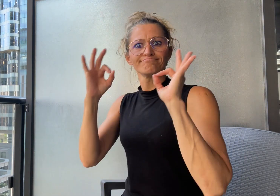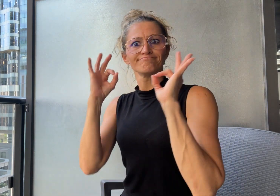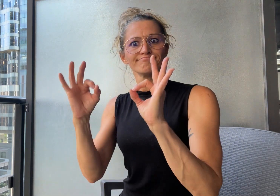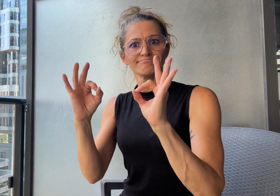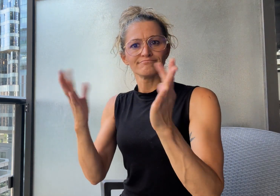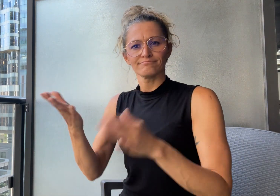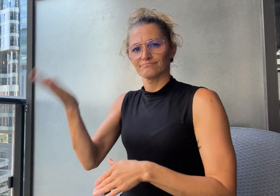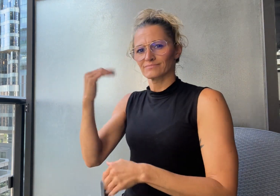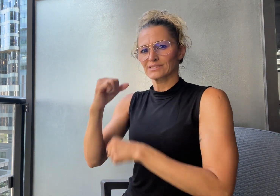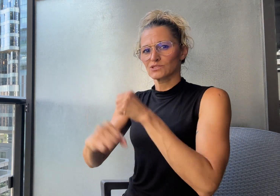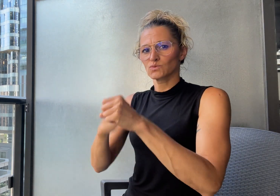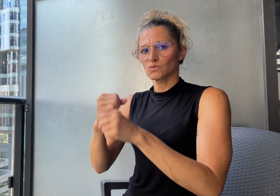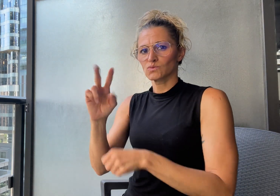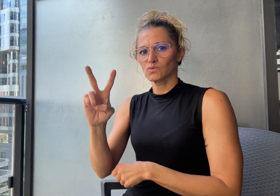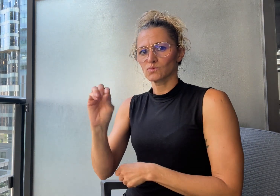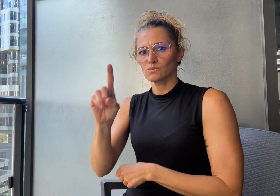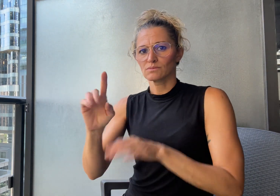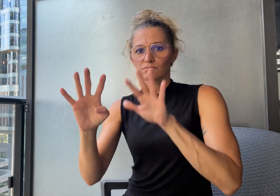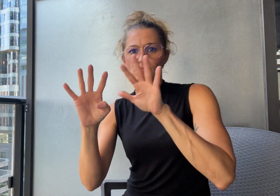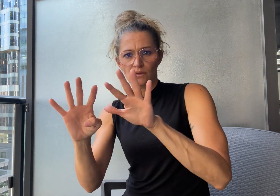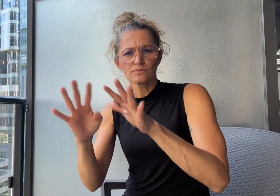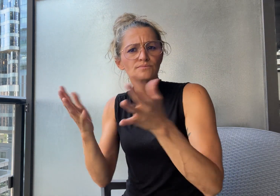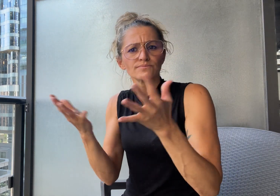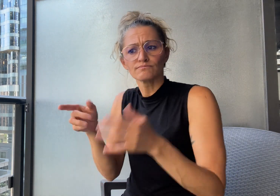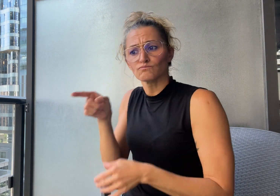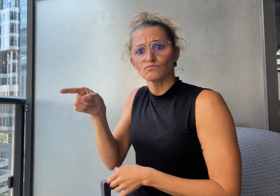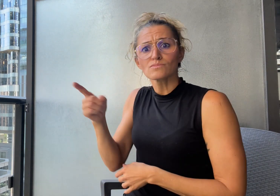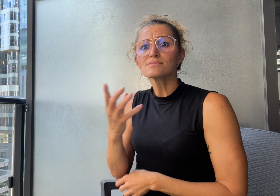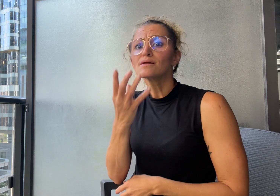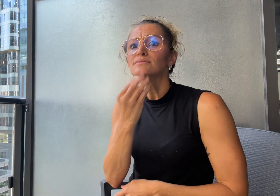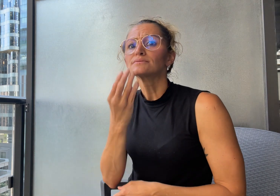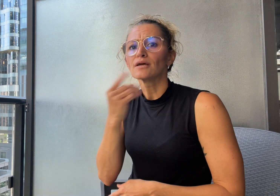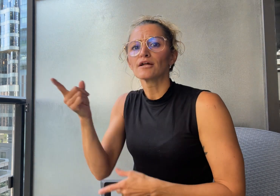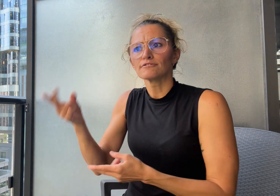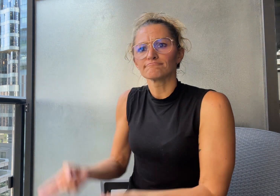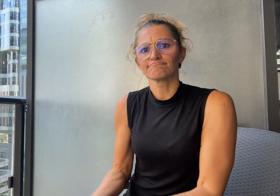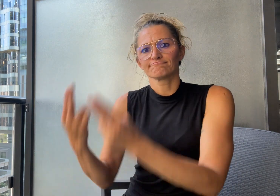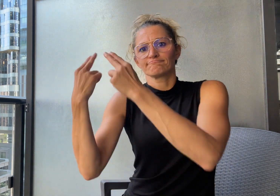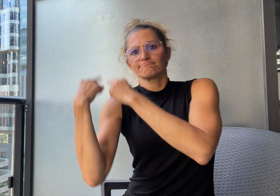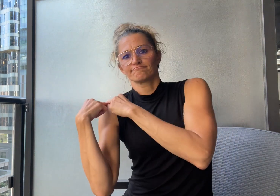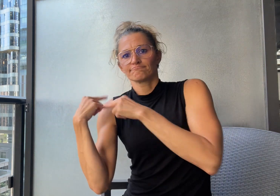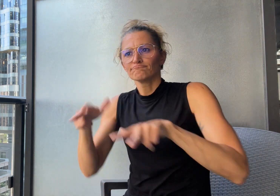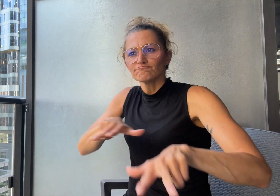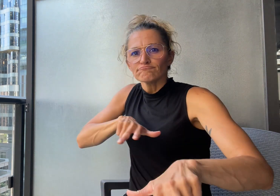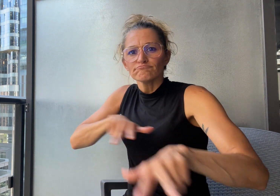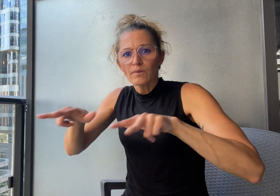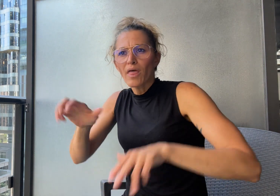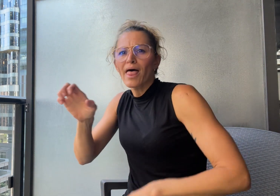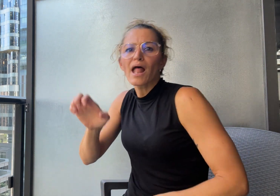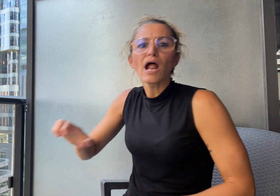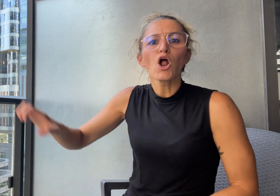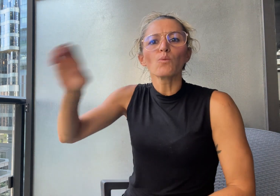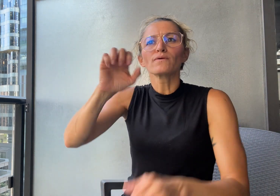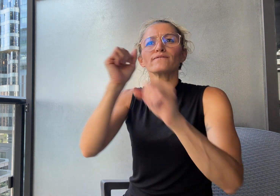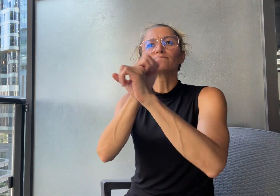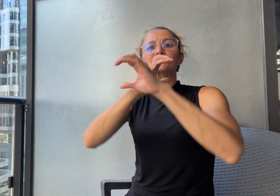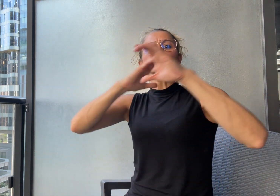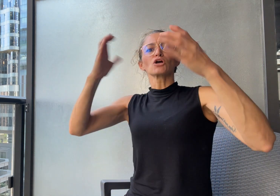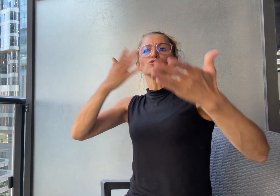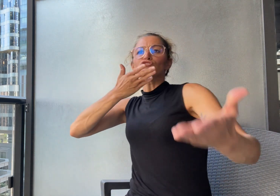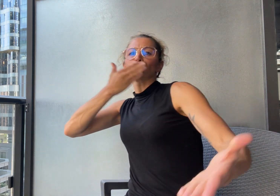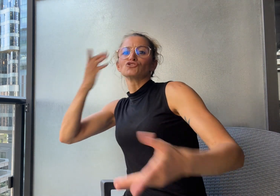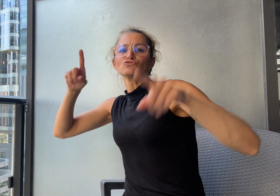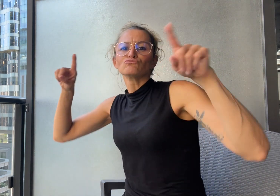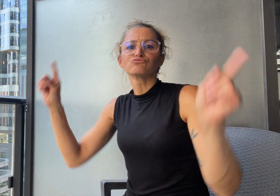Israel hosted the Eurovision Song Contest and Sign Now made